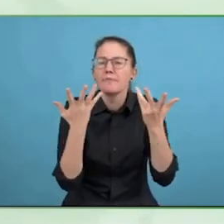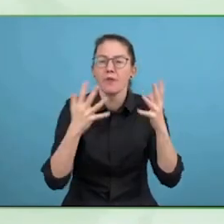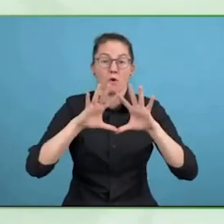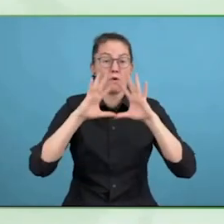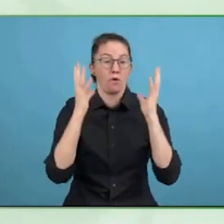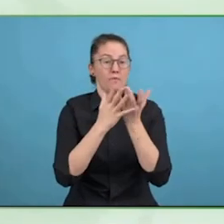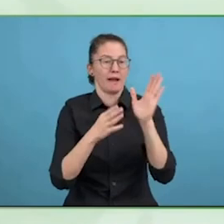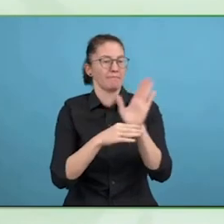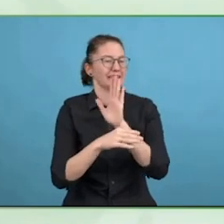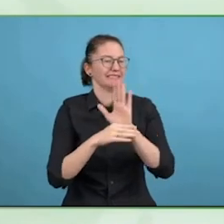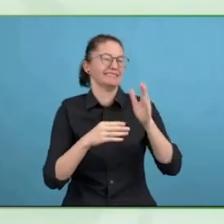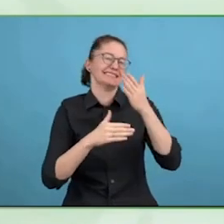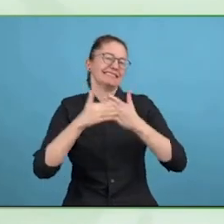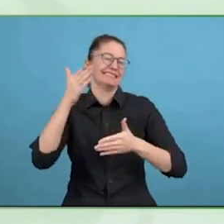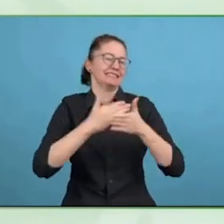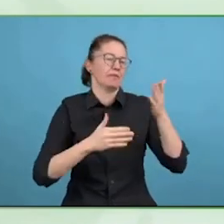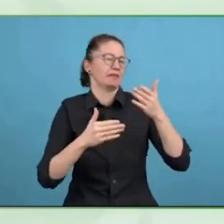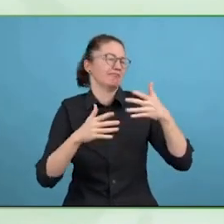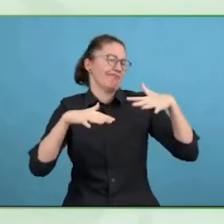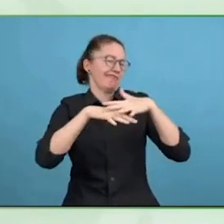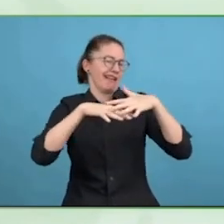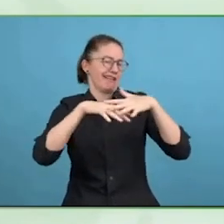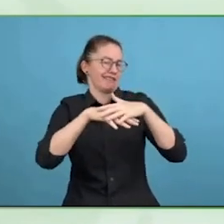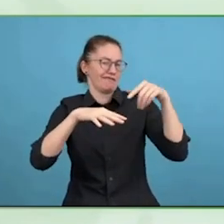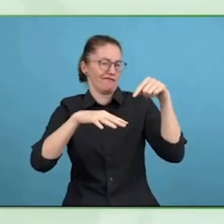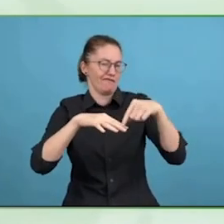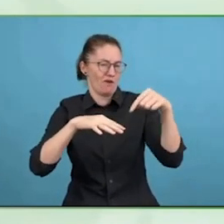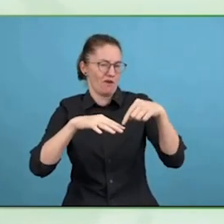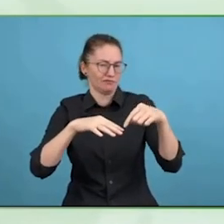been around for some 13 years and from the very beginning the idea